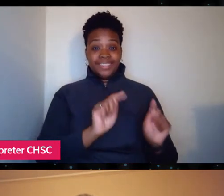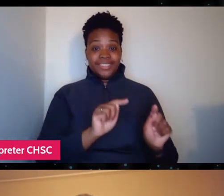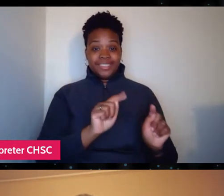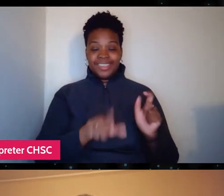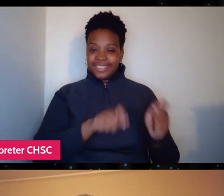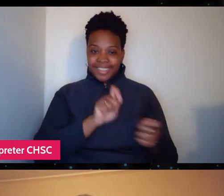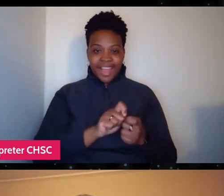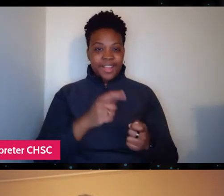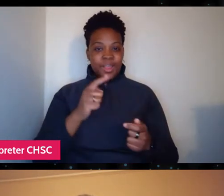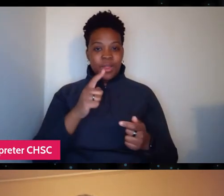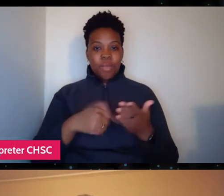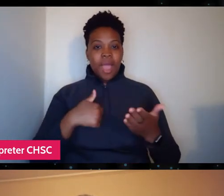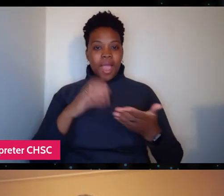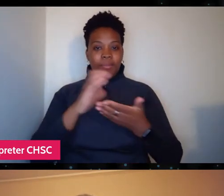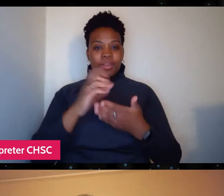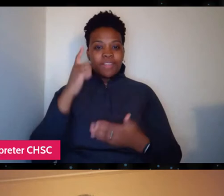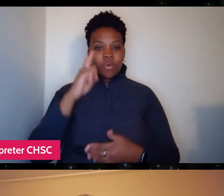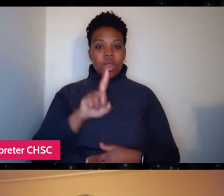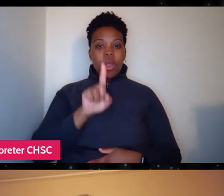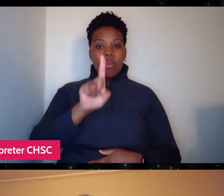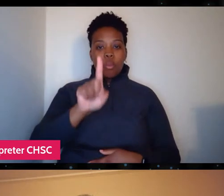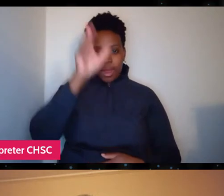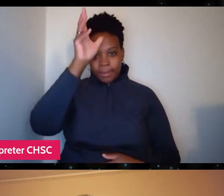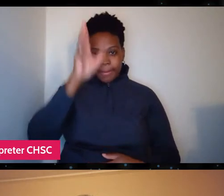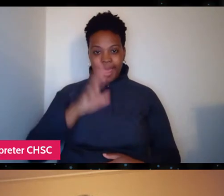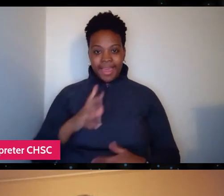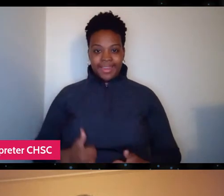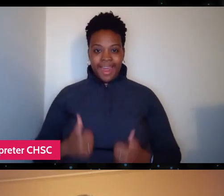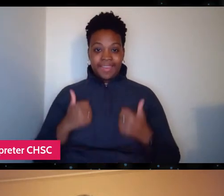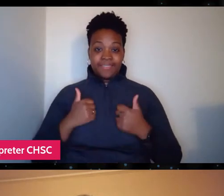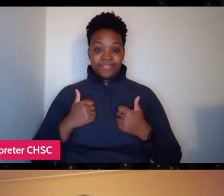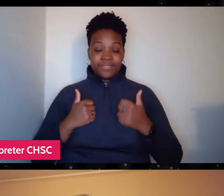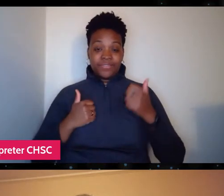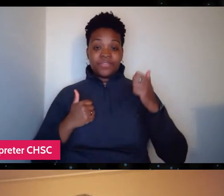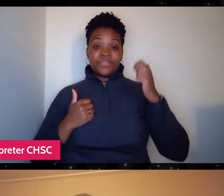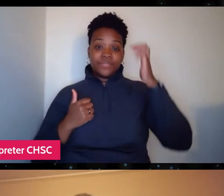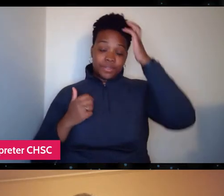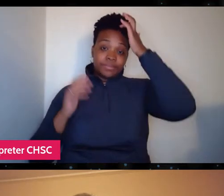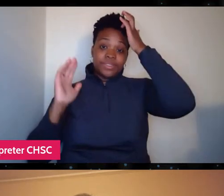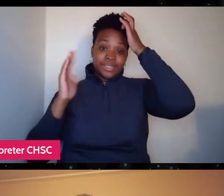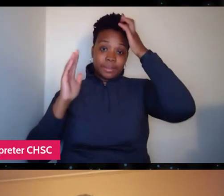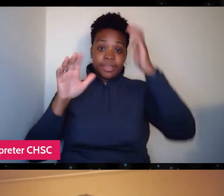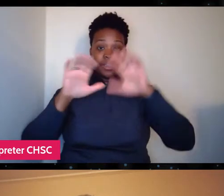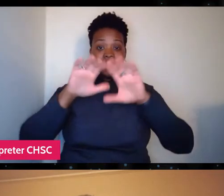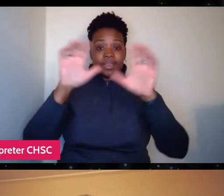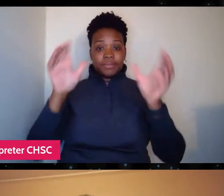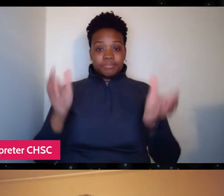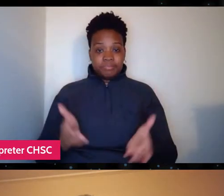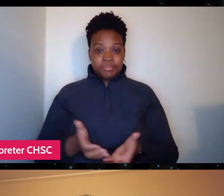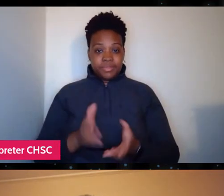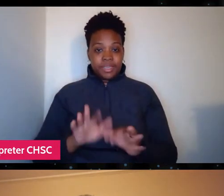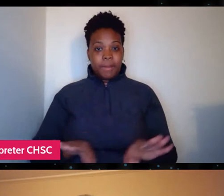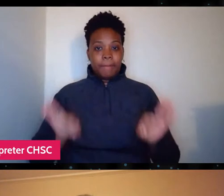a one man's life, which seemingly encapsulates this really important social issue.